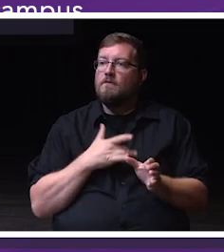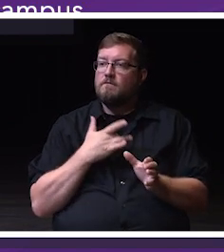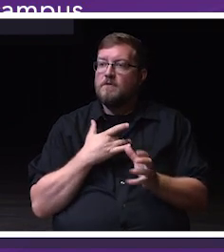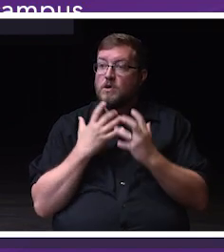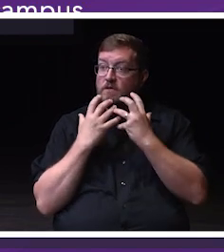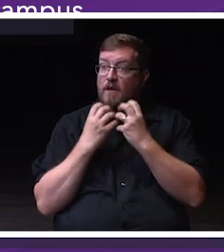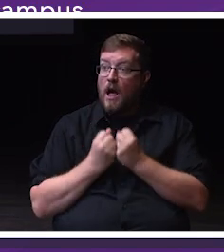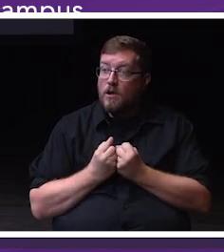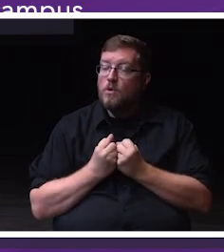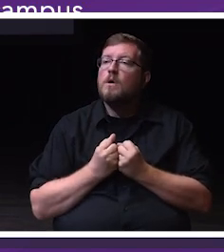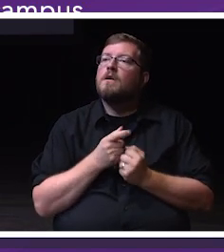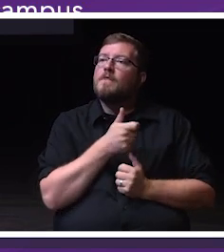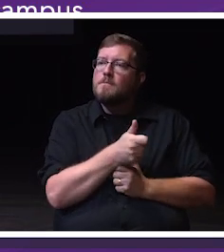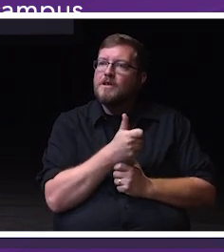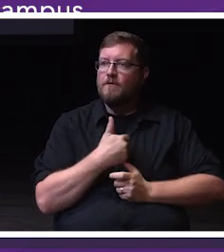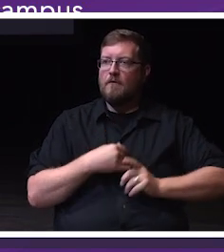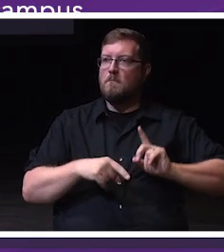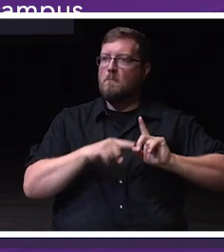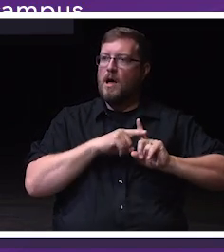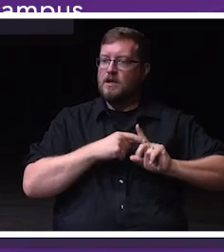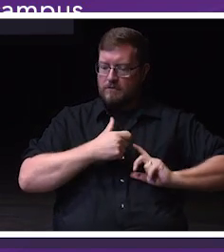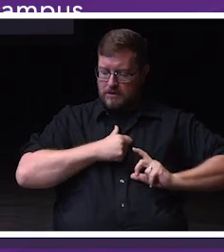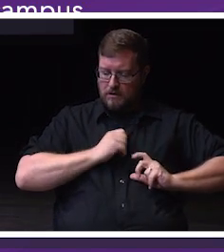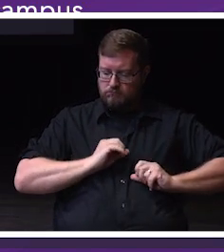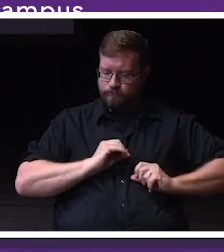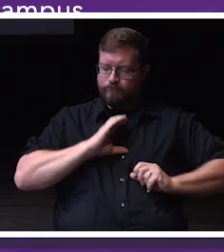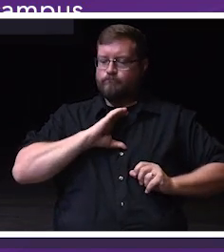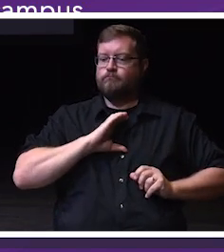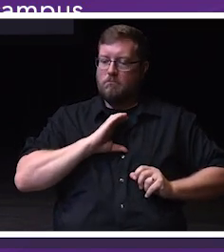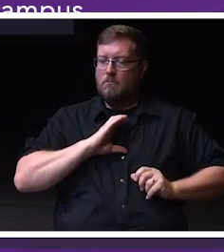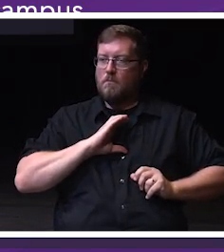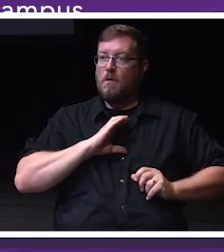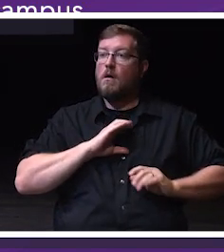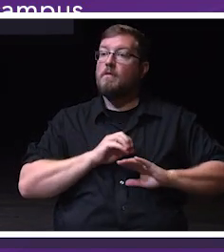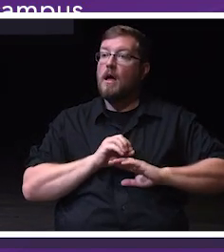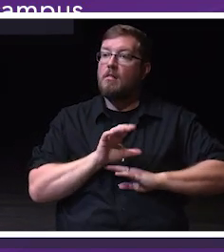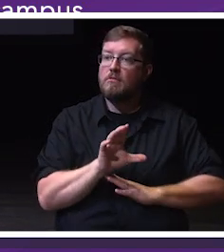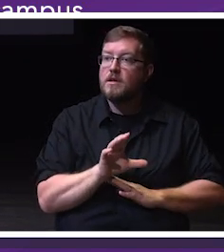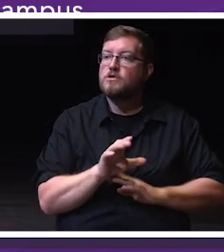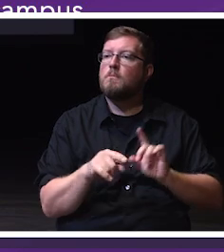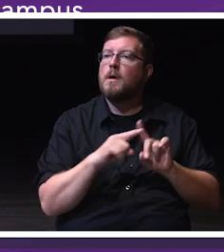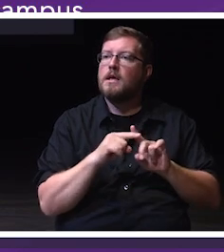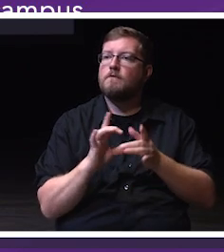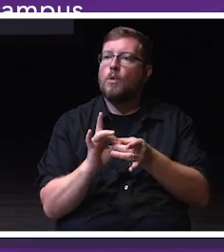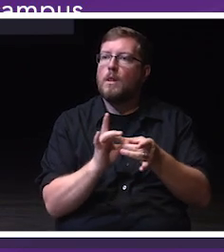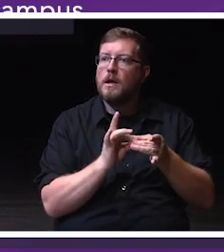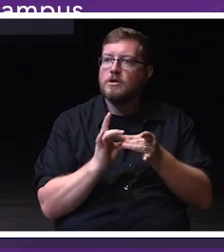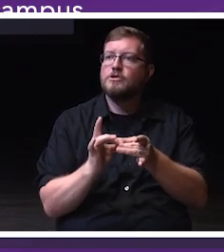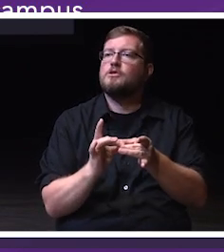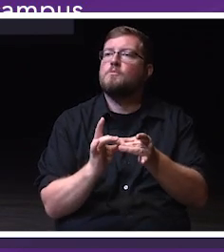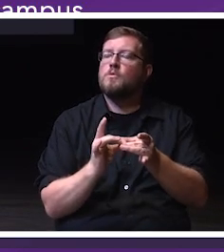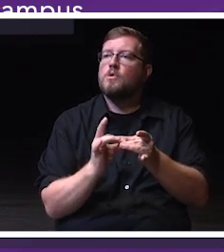that lead to positive relationships, a sense of meaningfulness, and this in turn creates